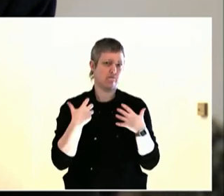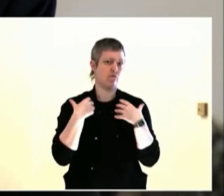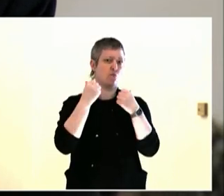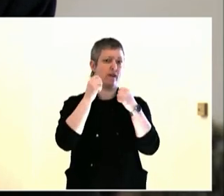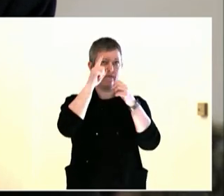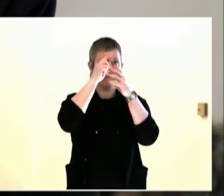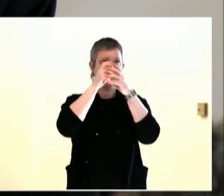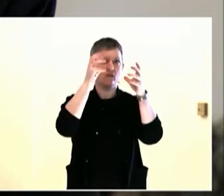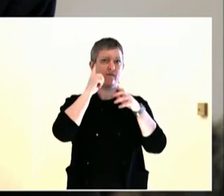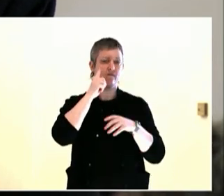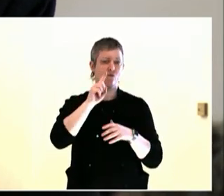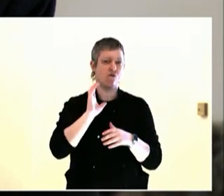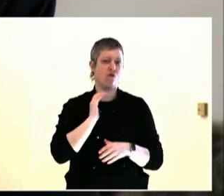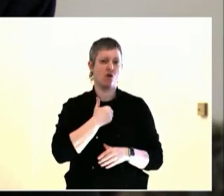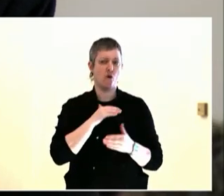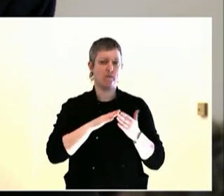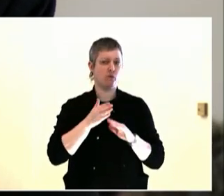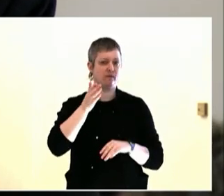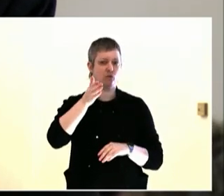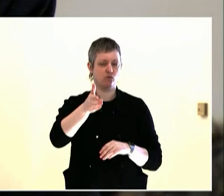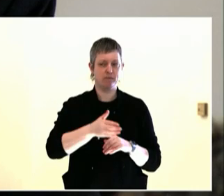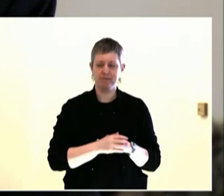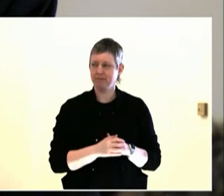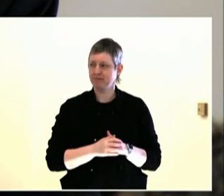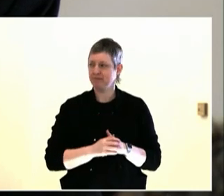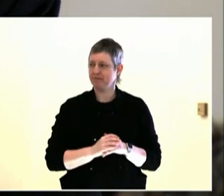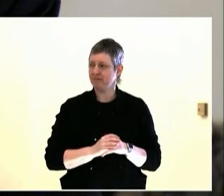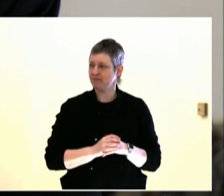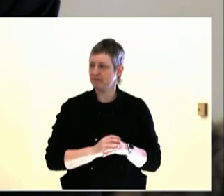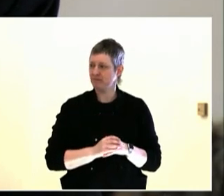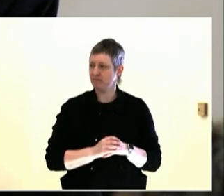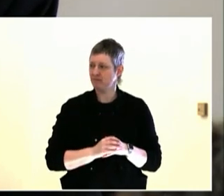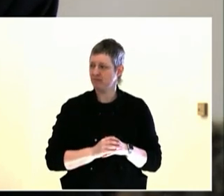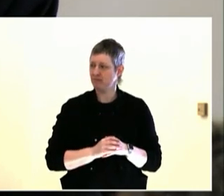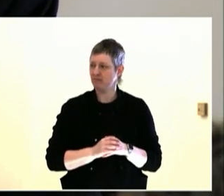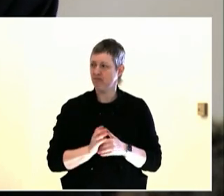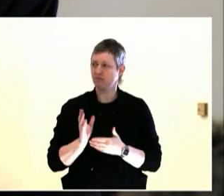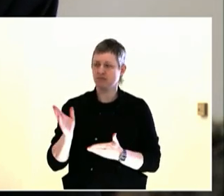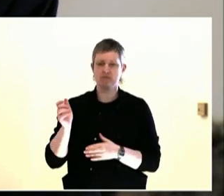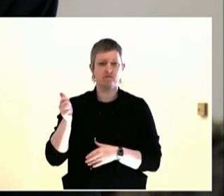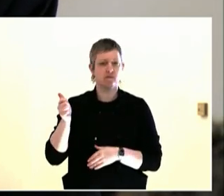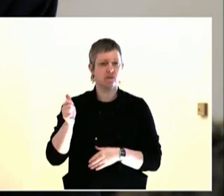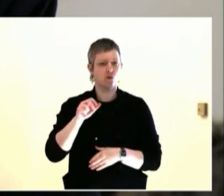the neighborhood. We have to go to the neighborhood and we have to see the place and we have to see